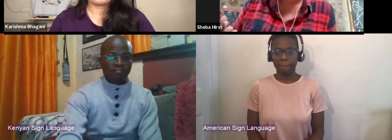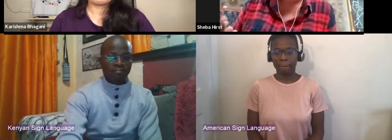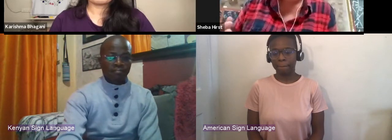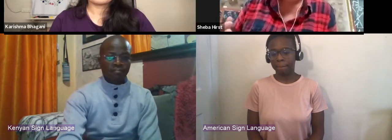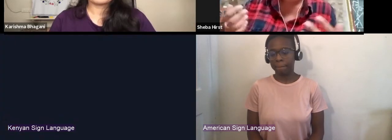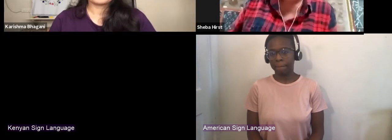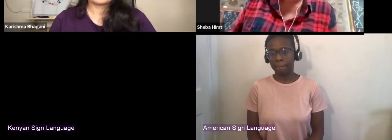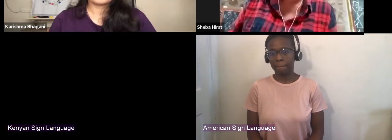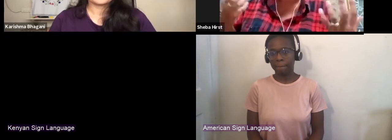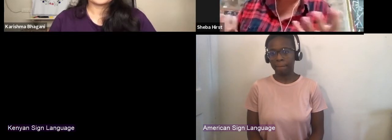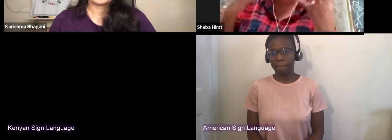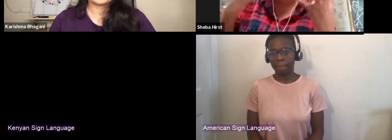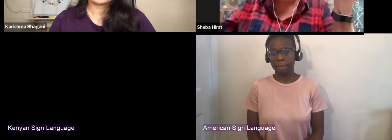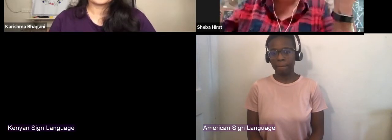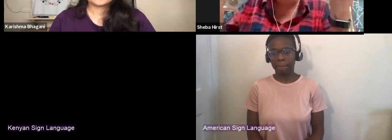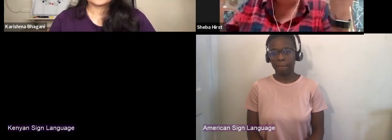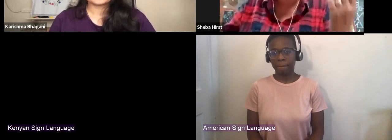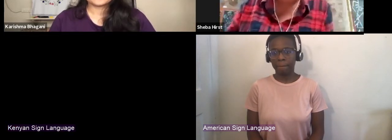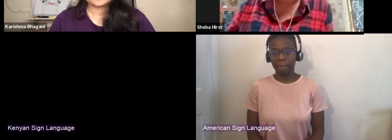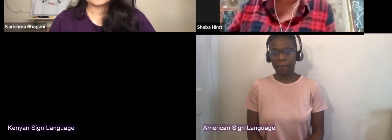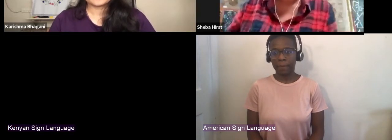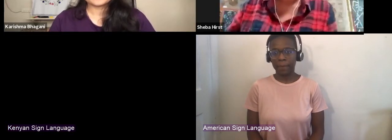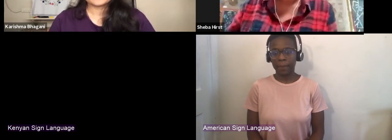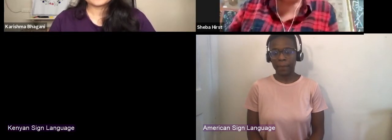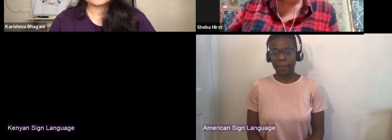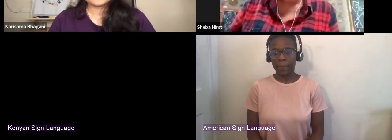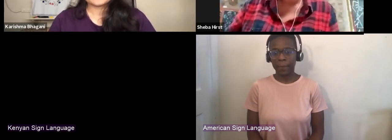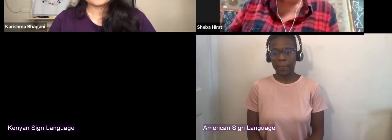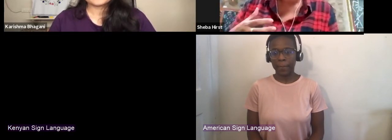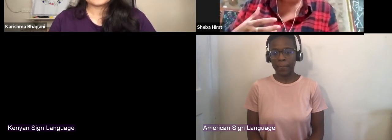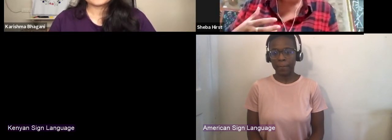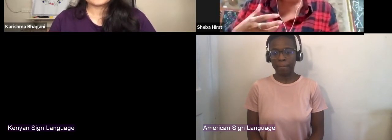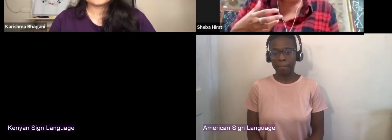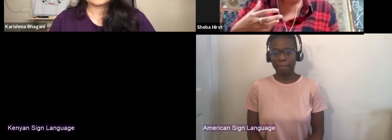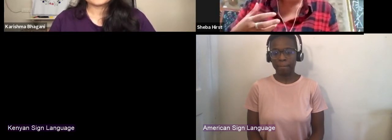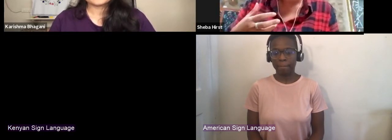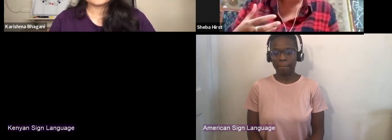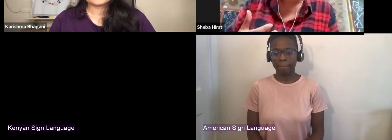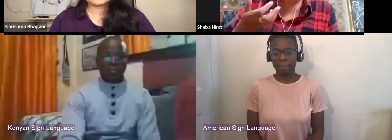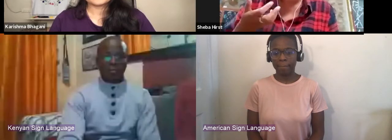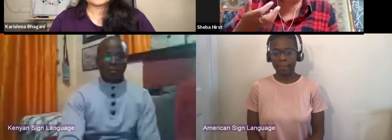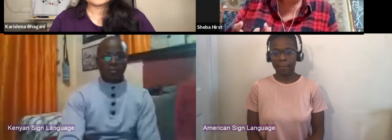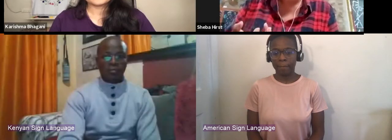You can have a way of reading that and I think that there is something quite fundamental